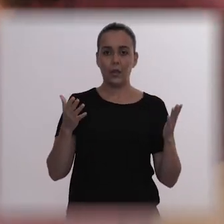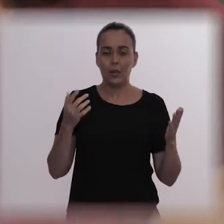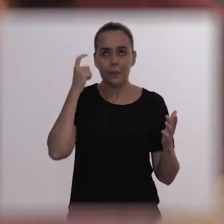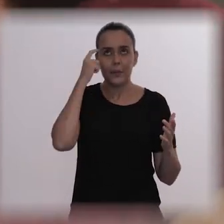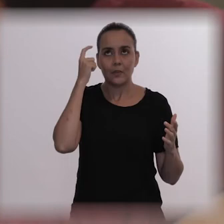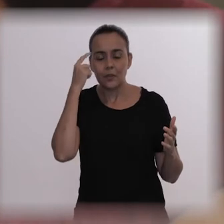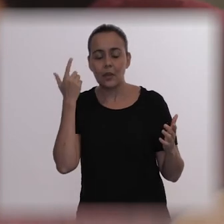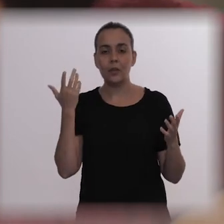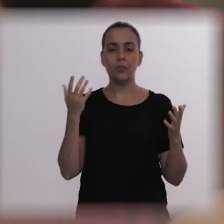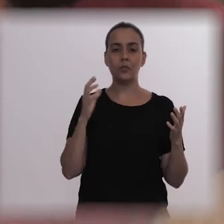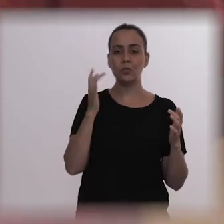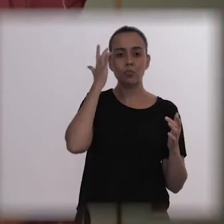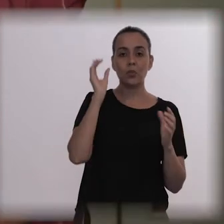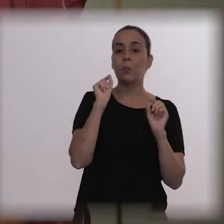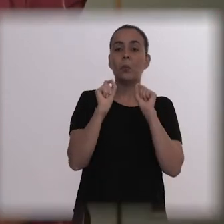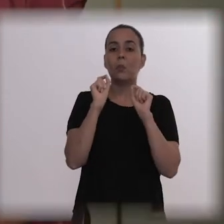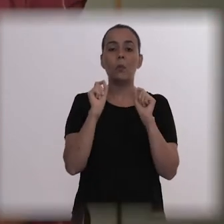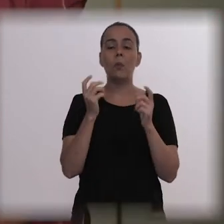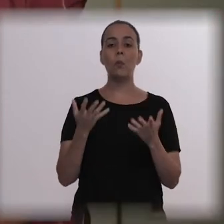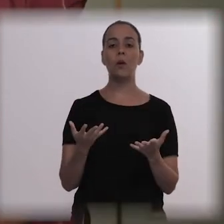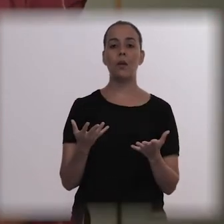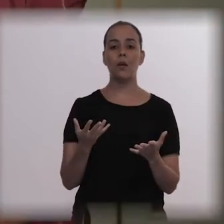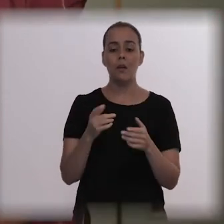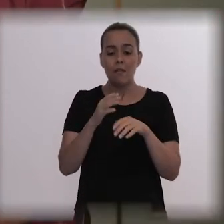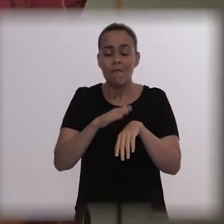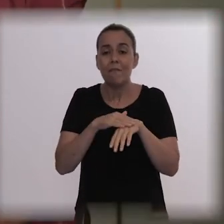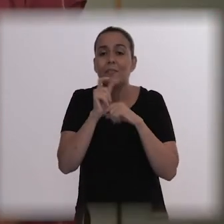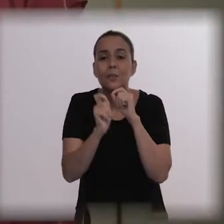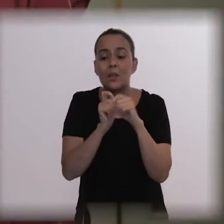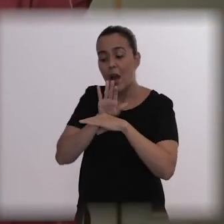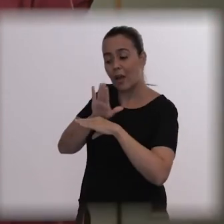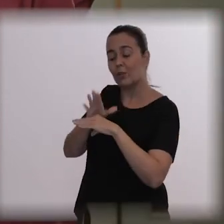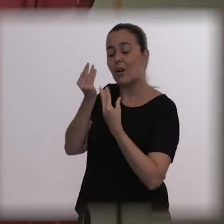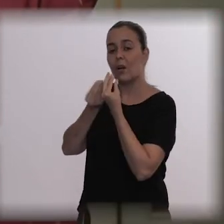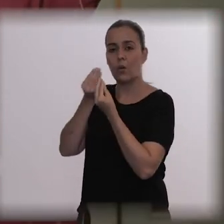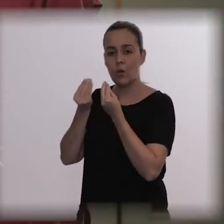not knowing what to do… “Let's sleep, Thiago, Let's sleep".